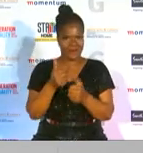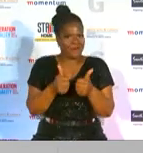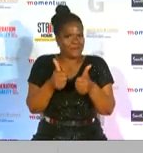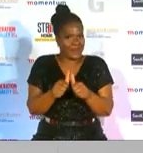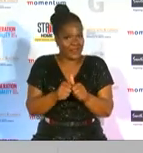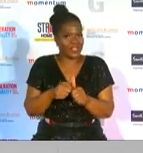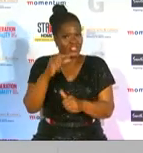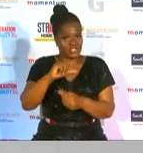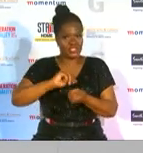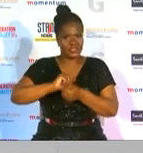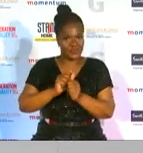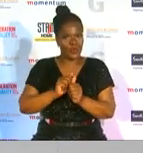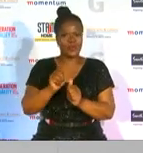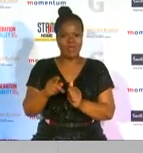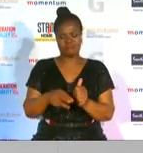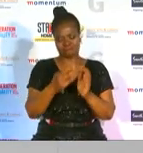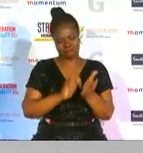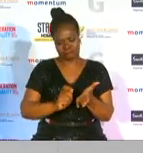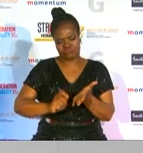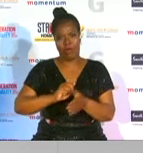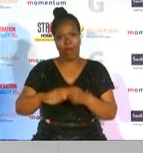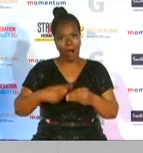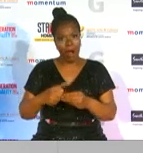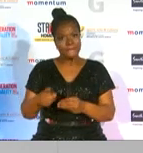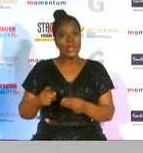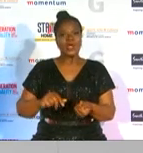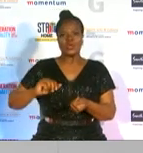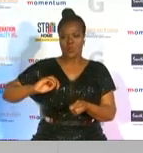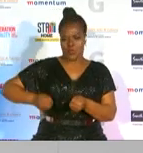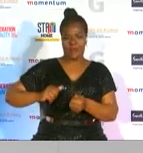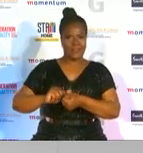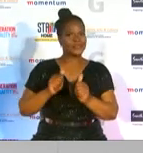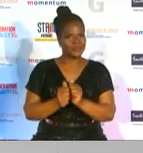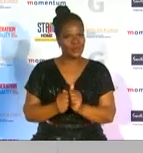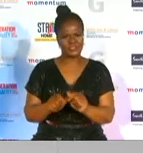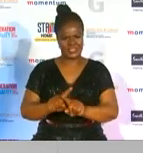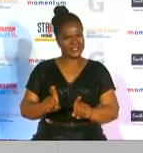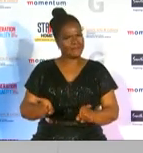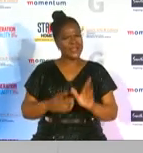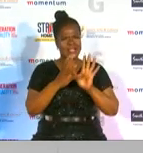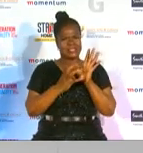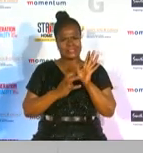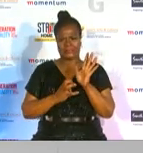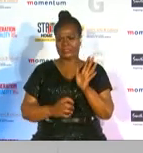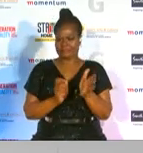the profile of women's sport in south africa by telling better stories across at g-spot for girls social media